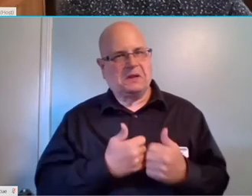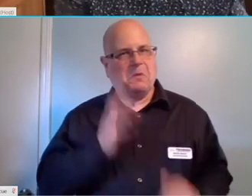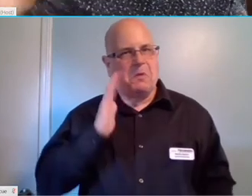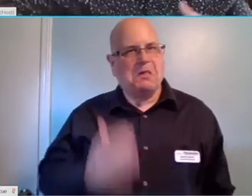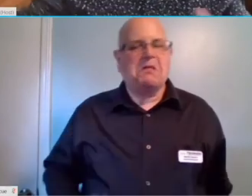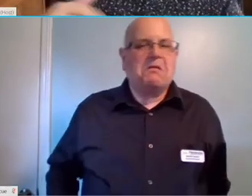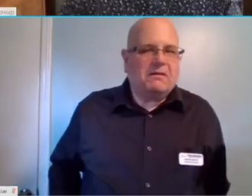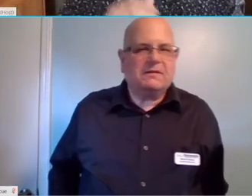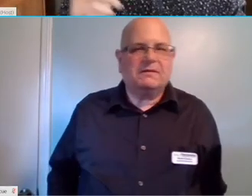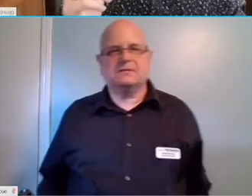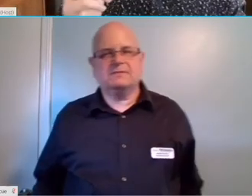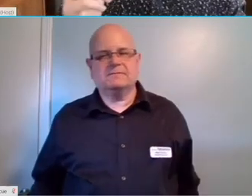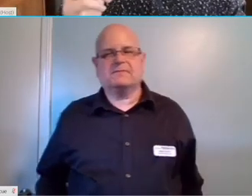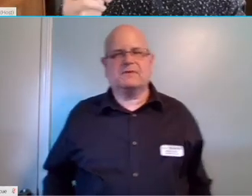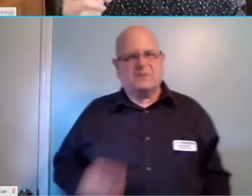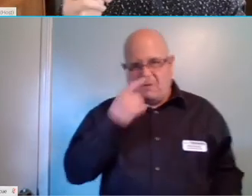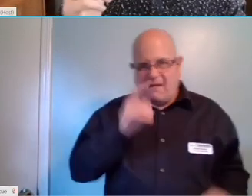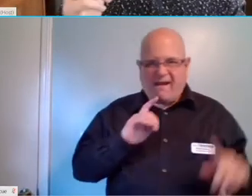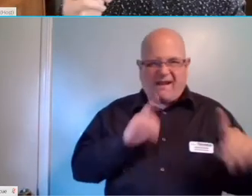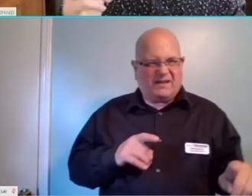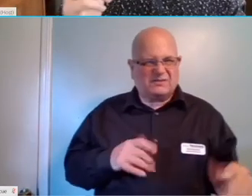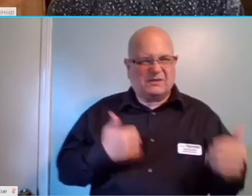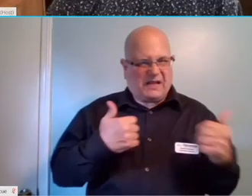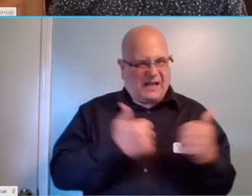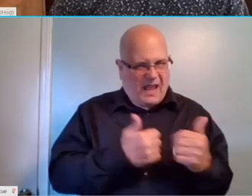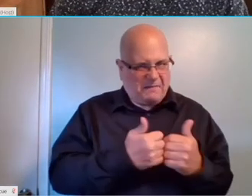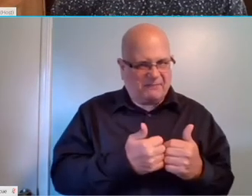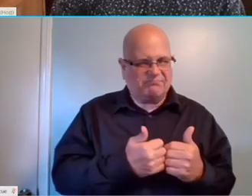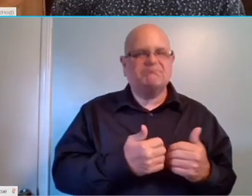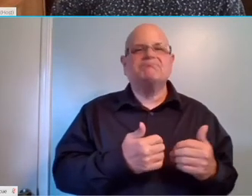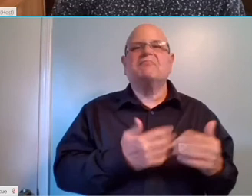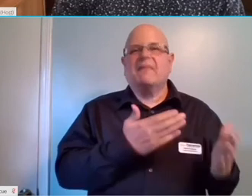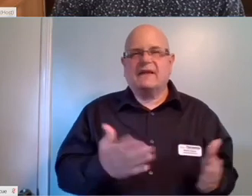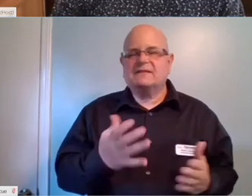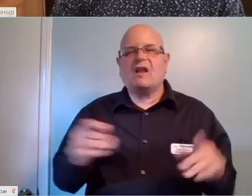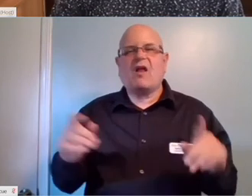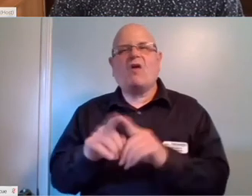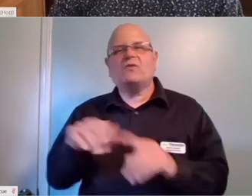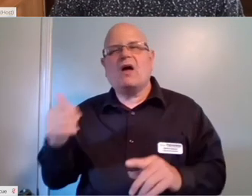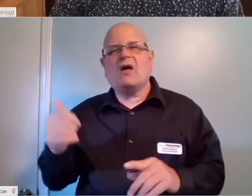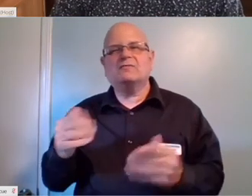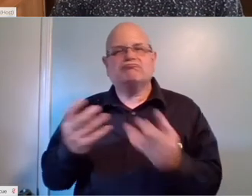Both in the world of gaming and solutions that would extend beyond gaming. Sure.